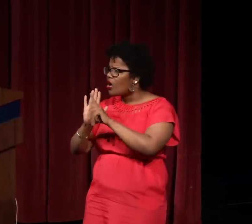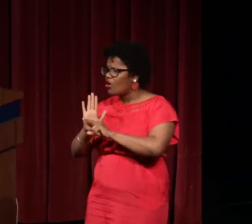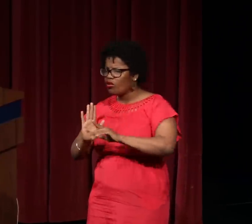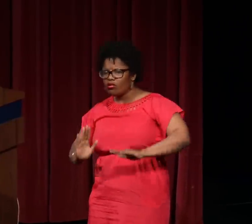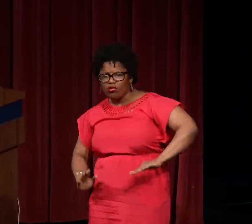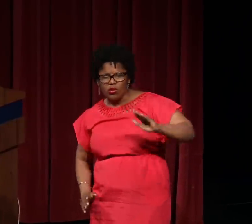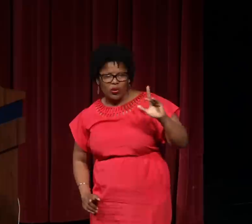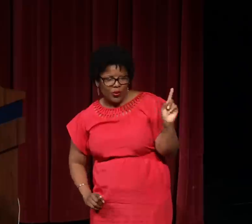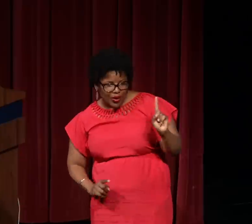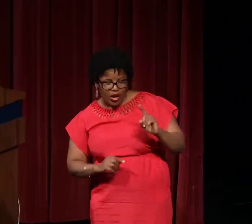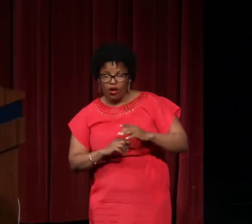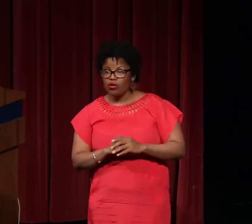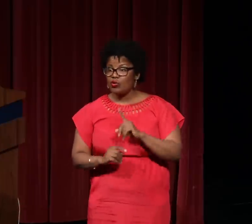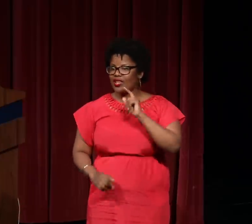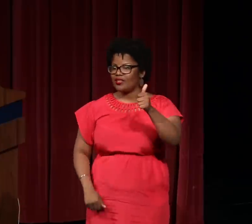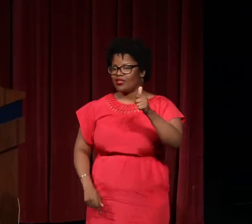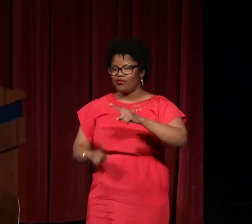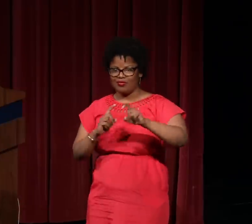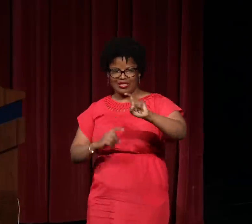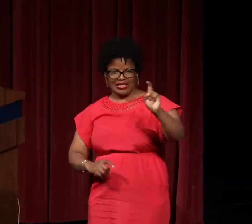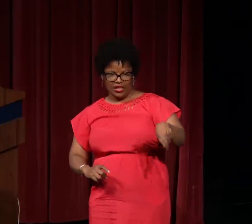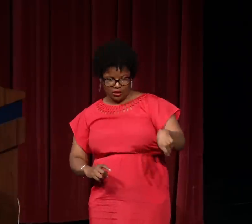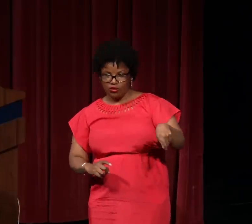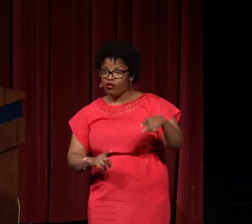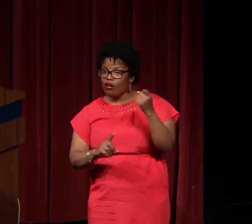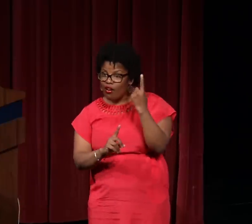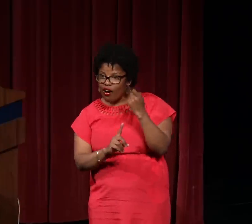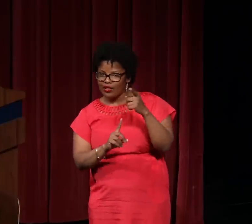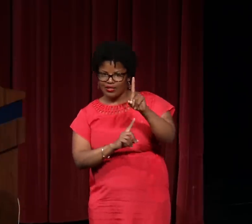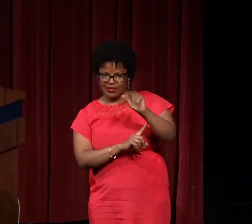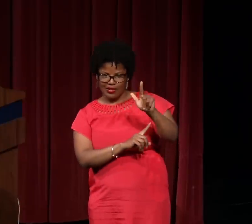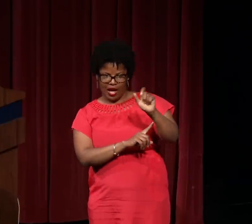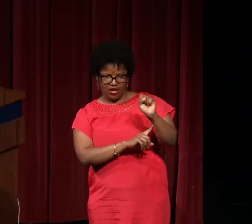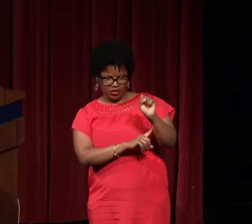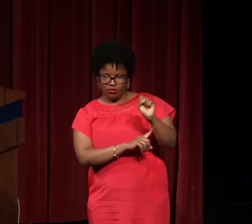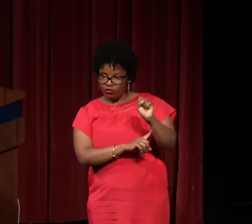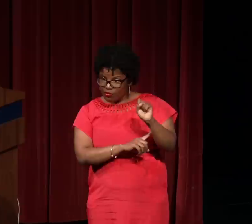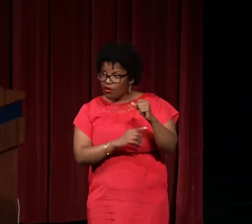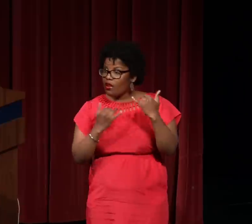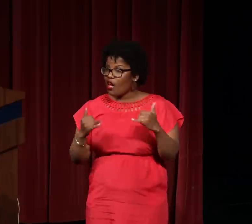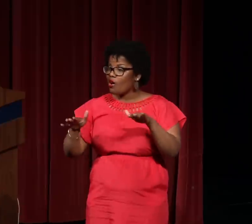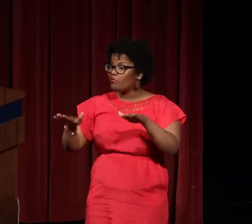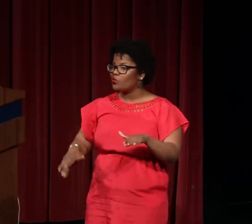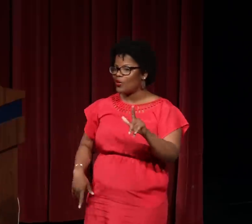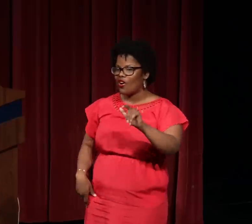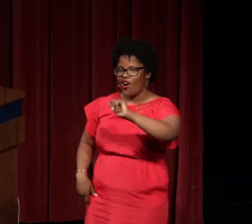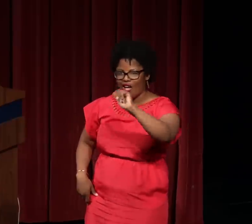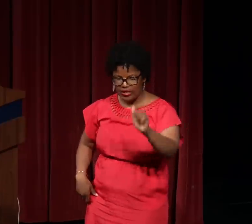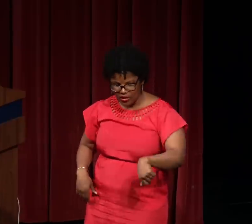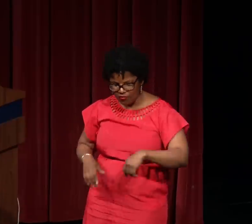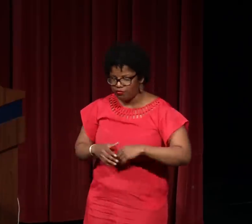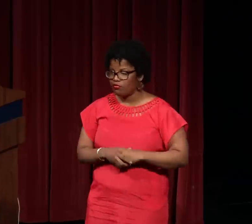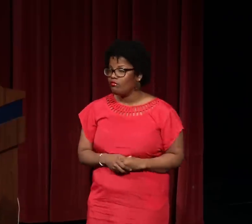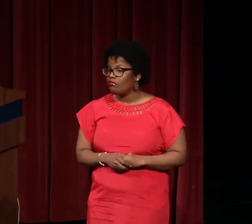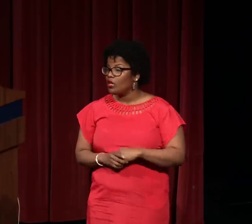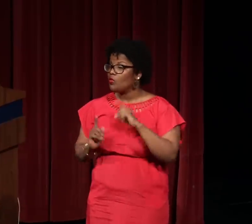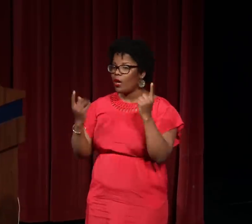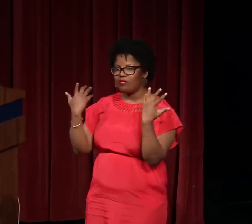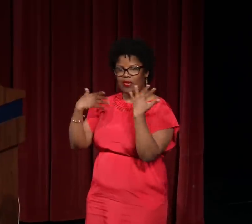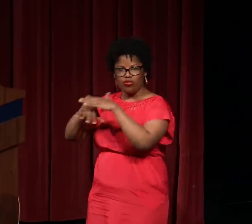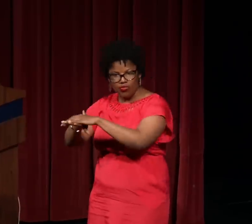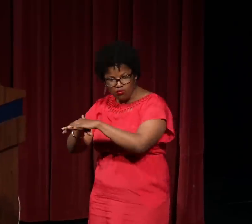He's originally from Texas, in Dallas.